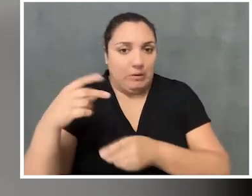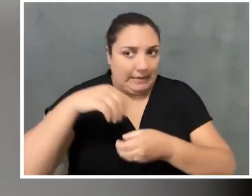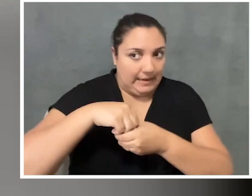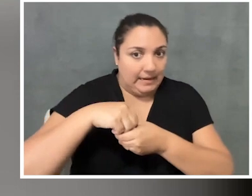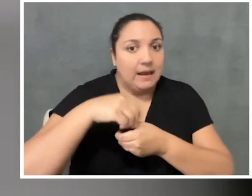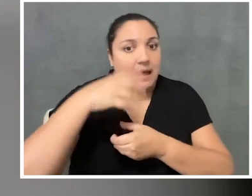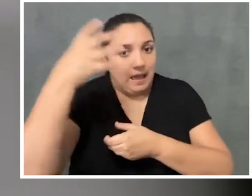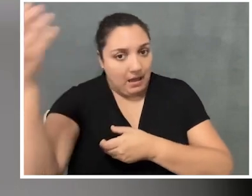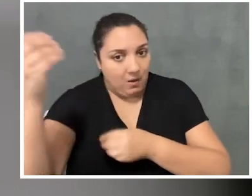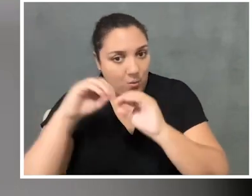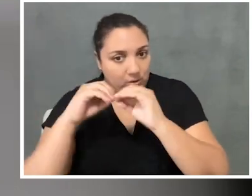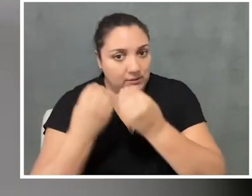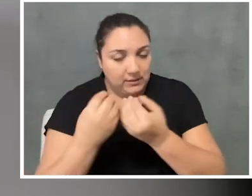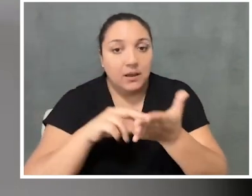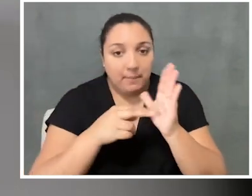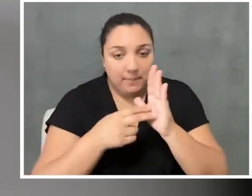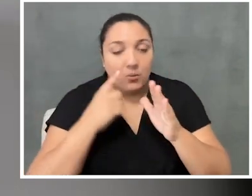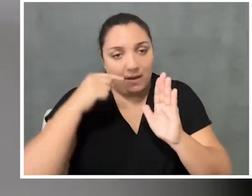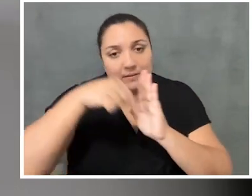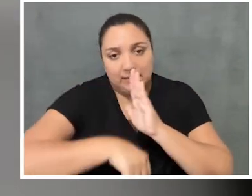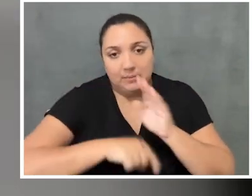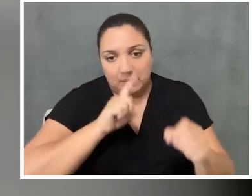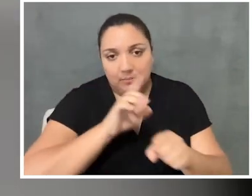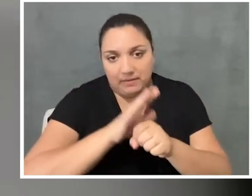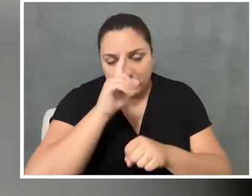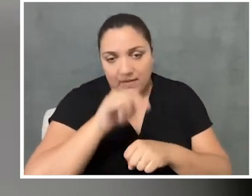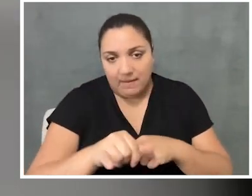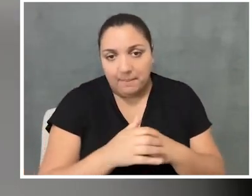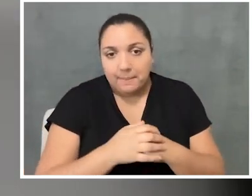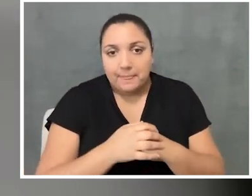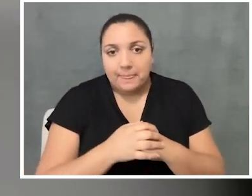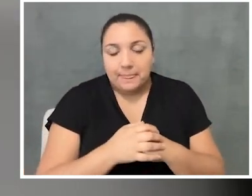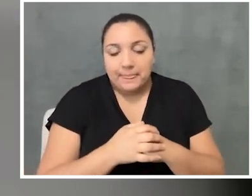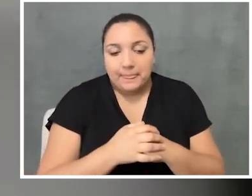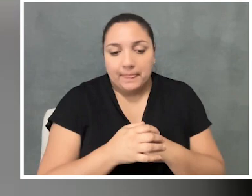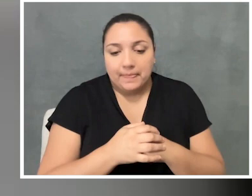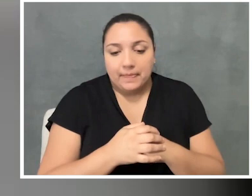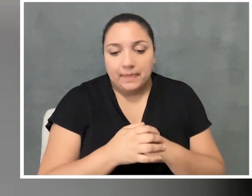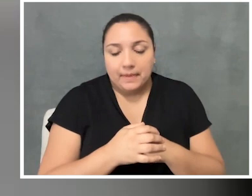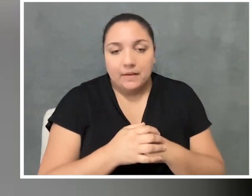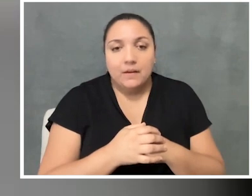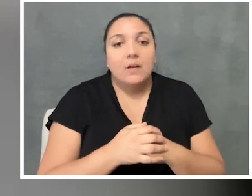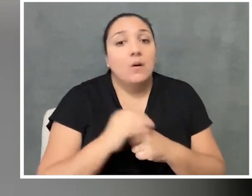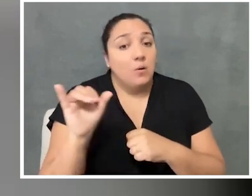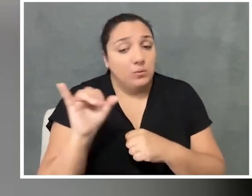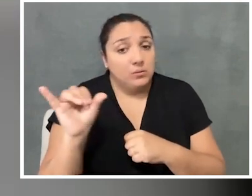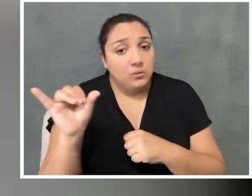that this is something that we have a deeper commitment to. And then, of course, there is then somebody on the staff